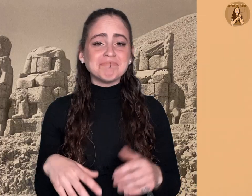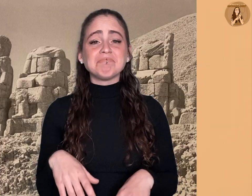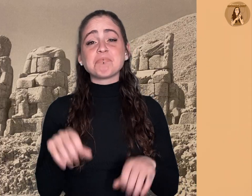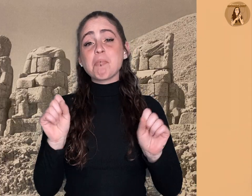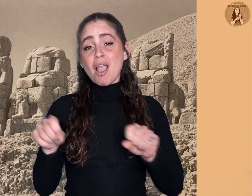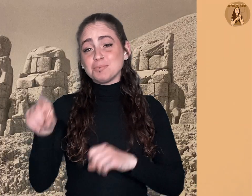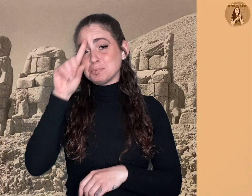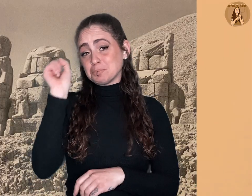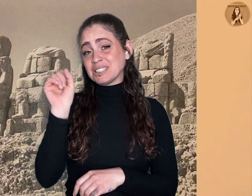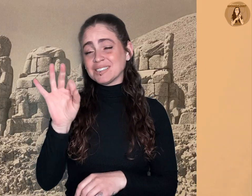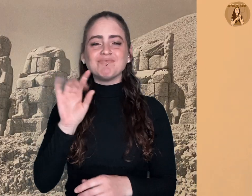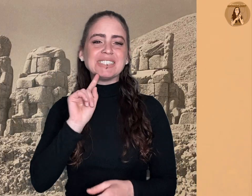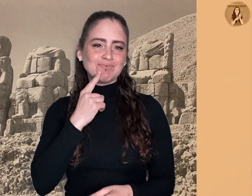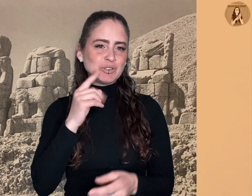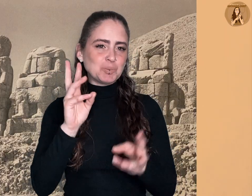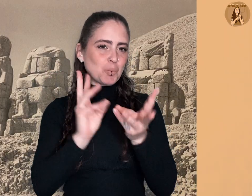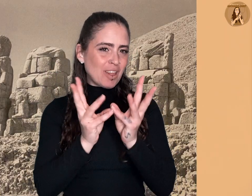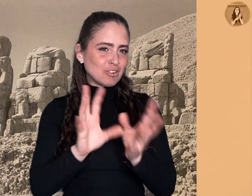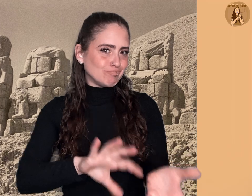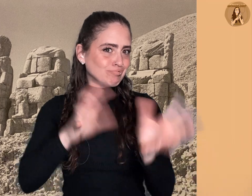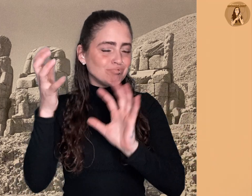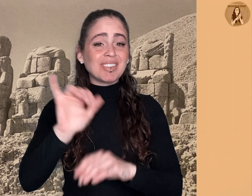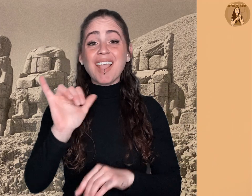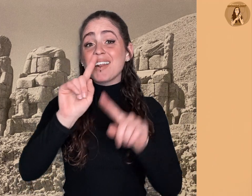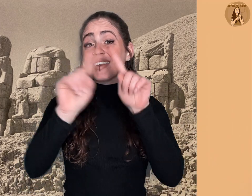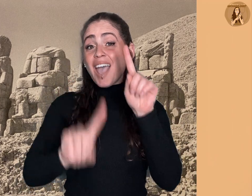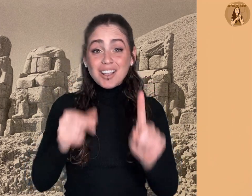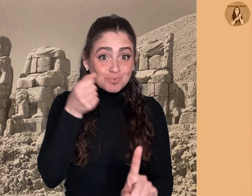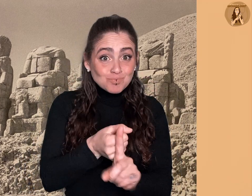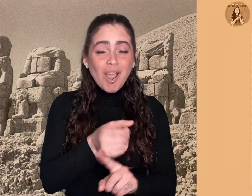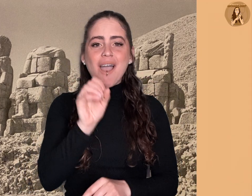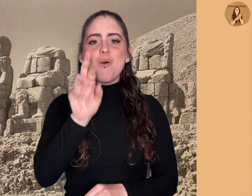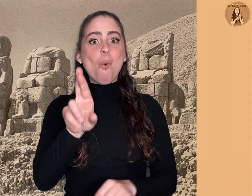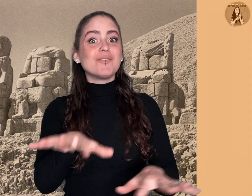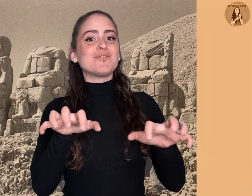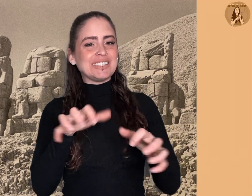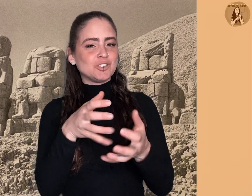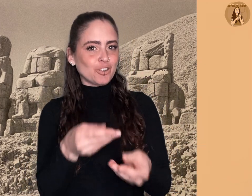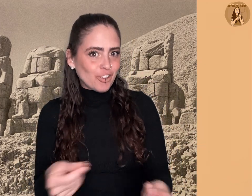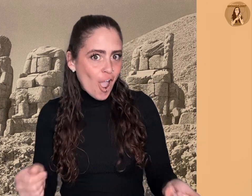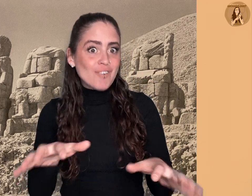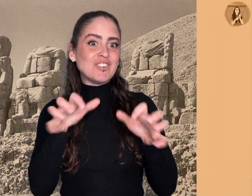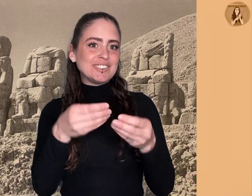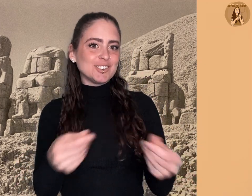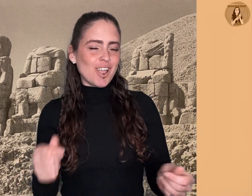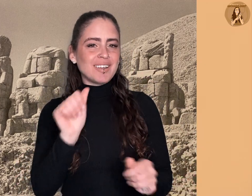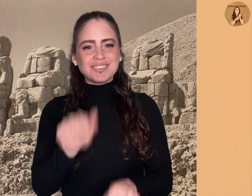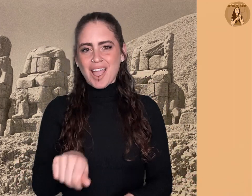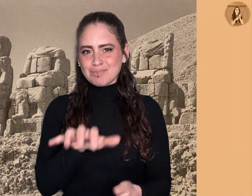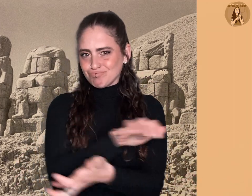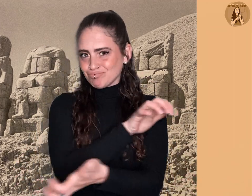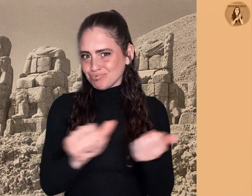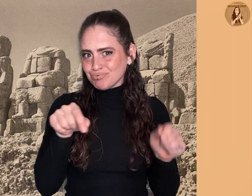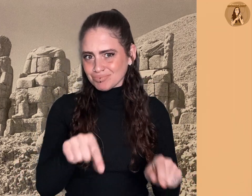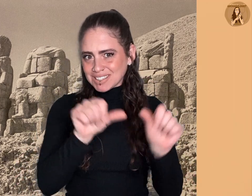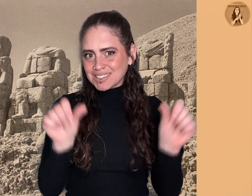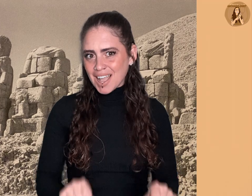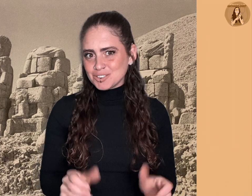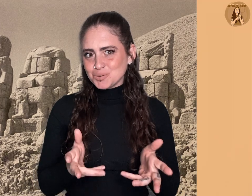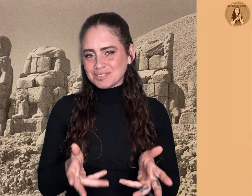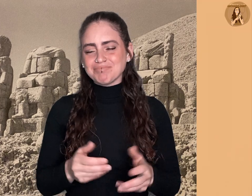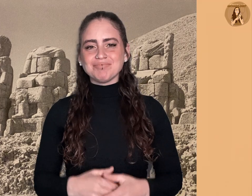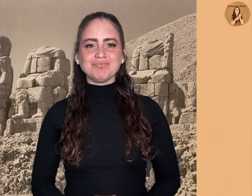by combination of severe weather catastrophes such as lightning strikes and freezing-and-thawing.